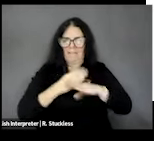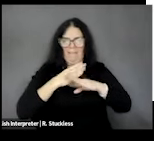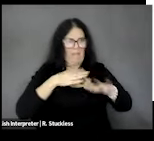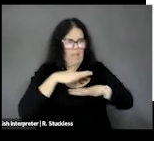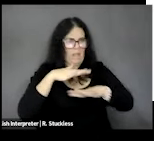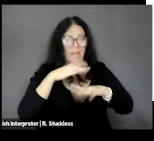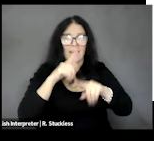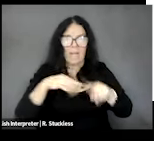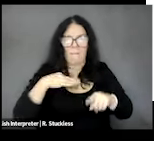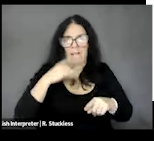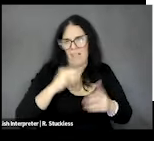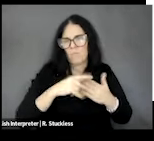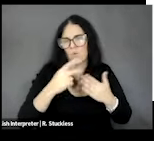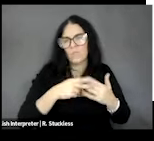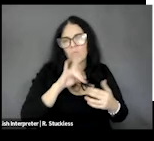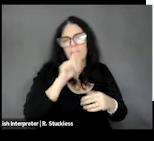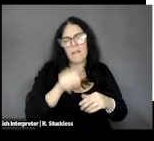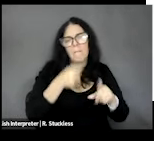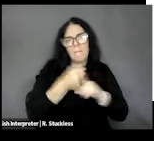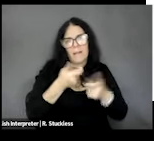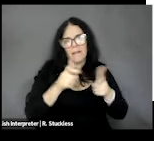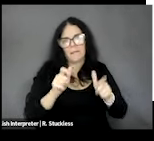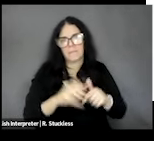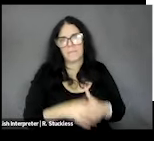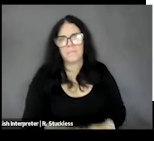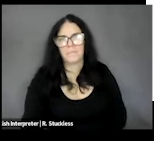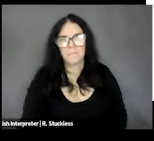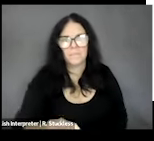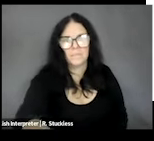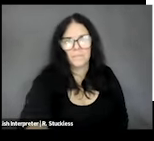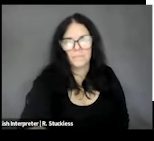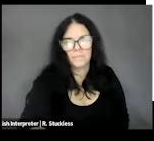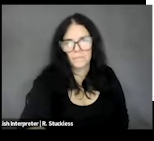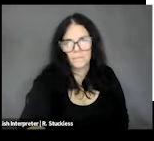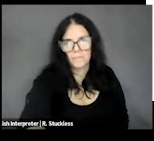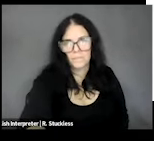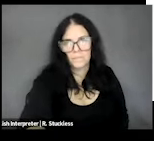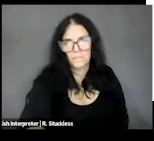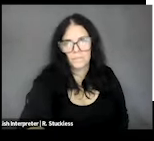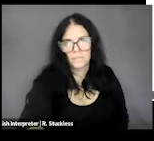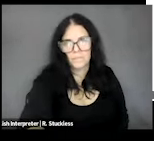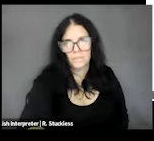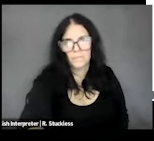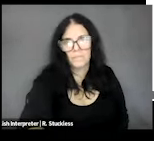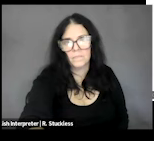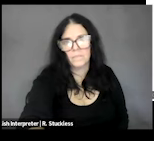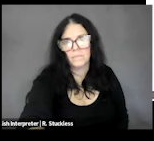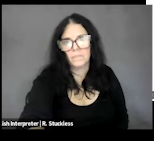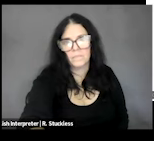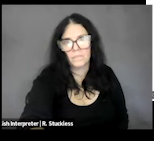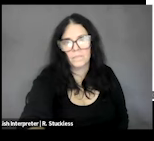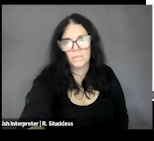some of these work requirements that can create some issues?